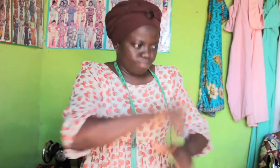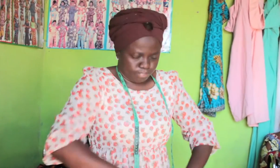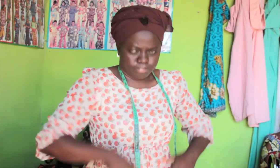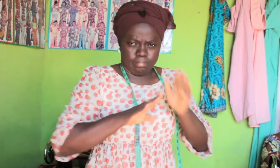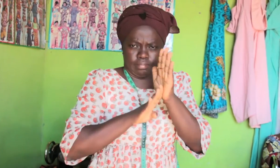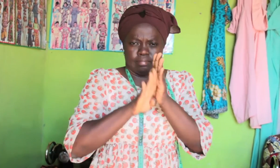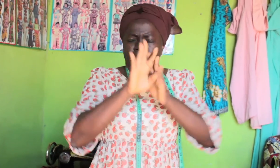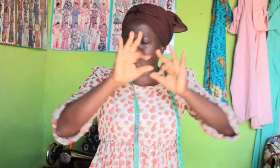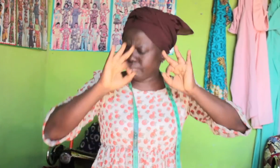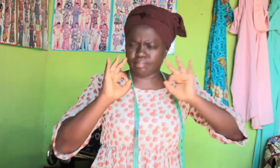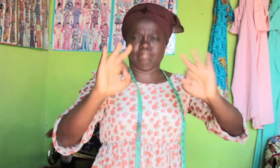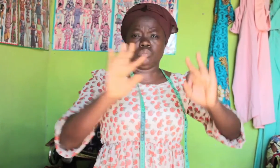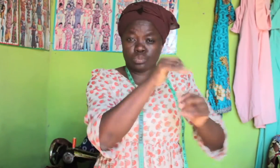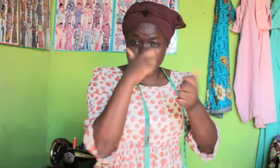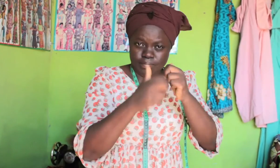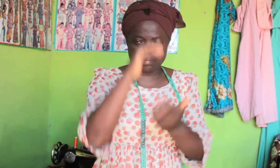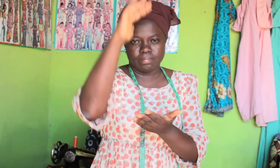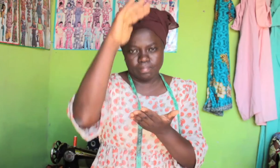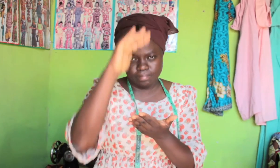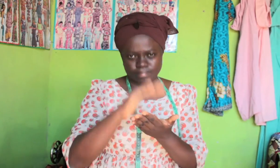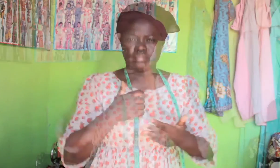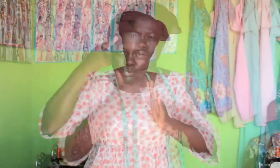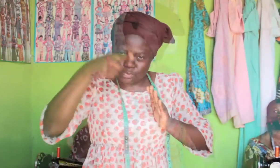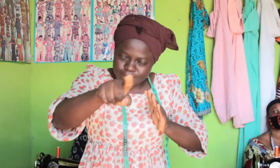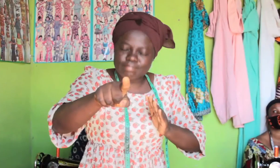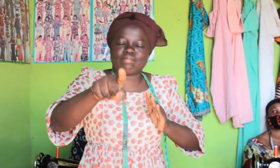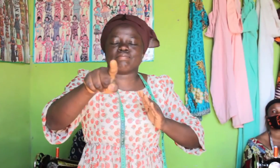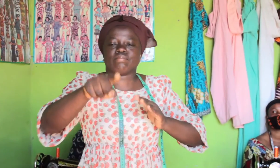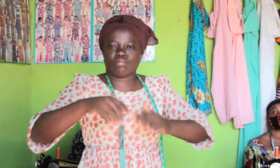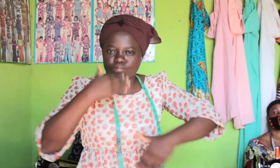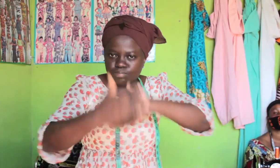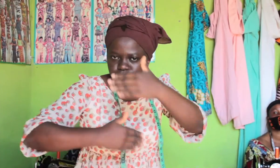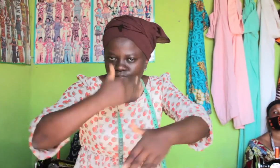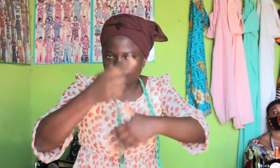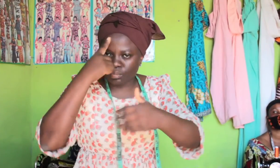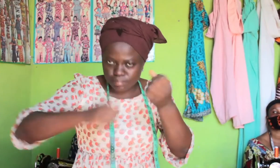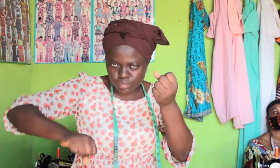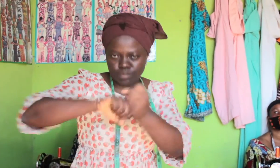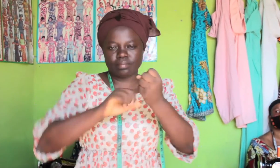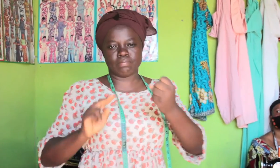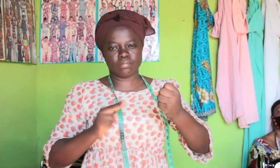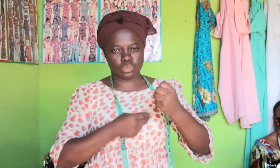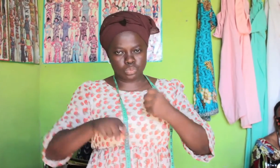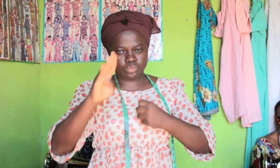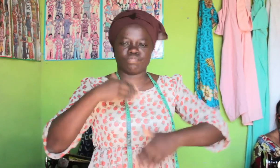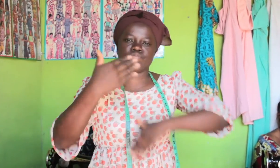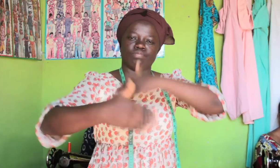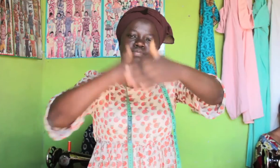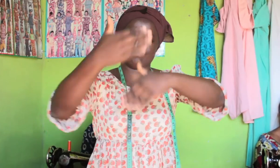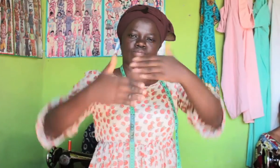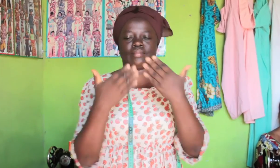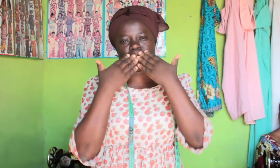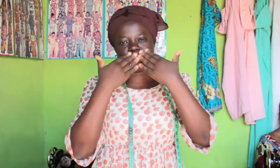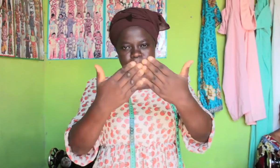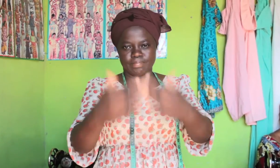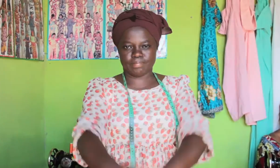We're able to earn a living by food our problems have diminished. Thank you for your continued support.